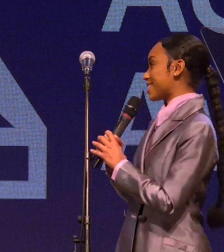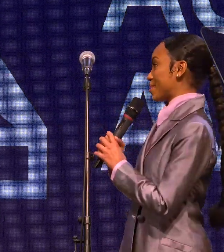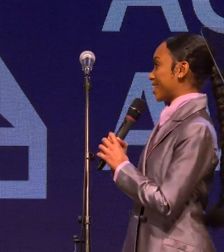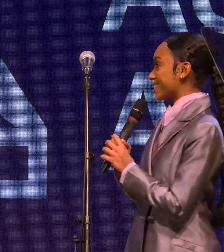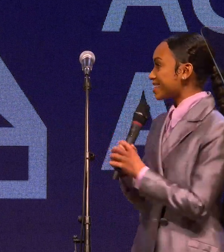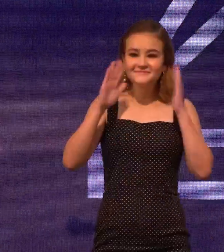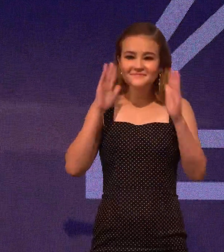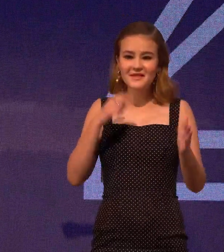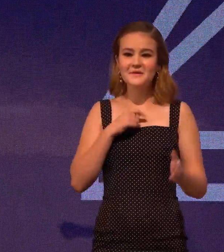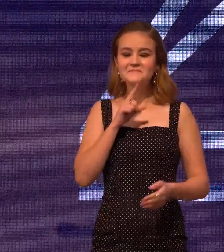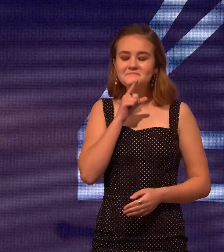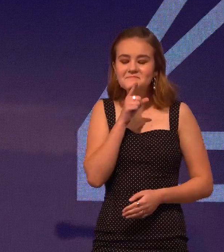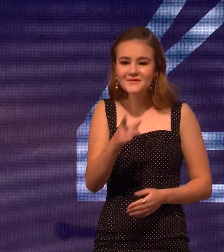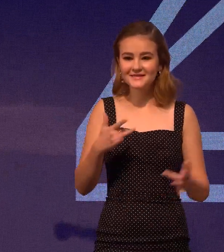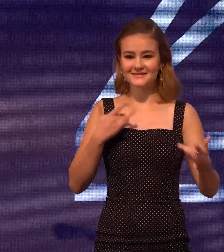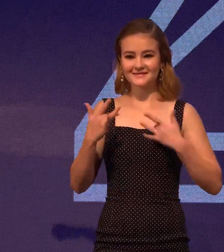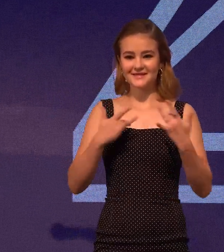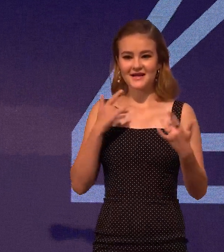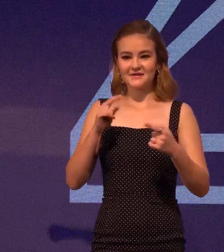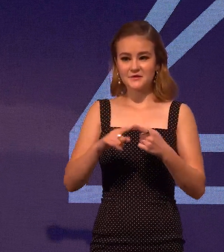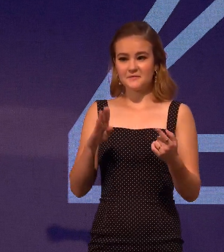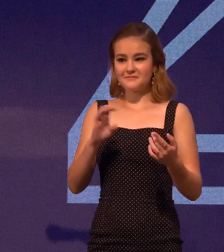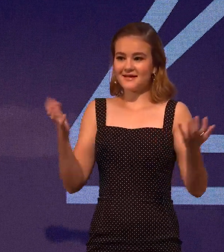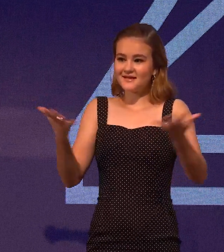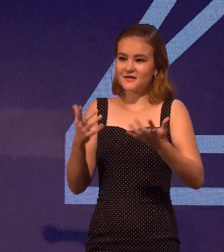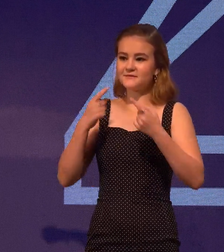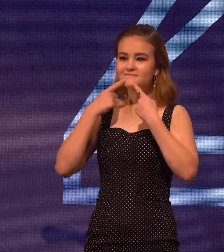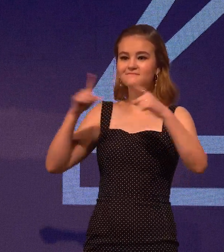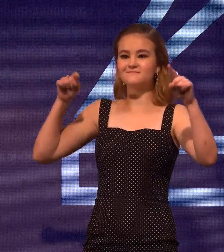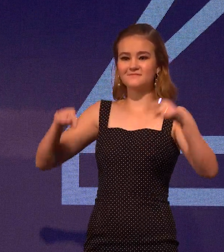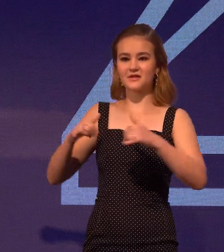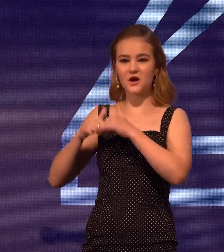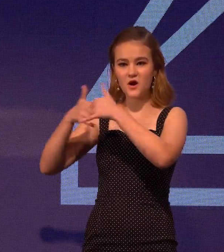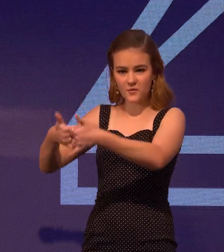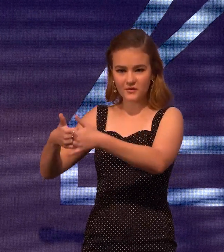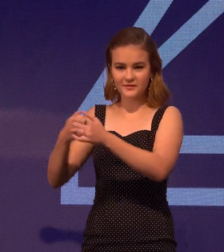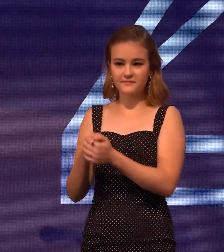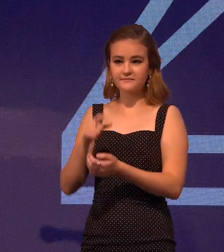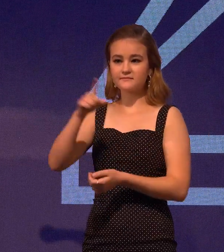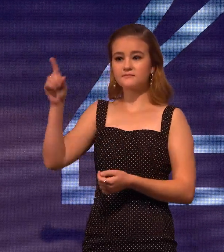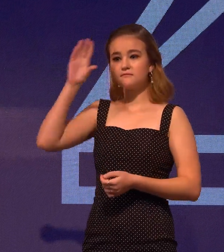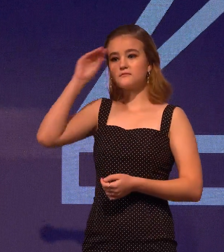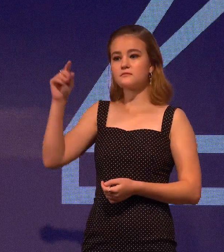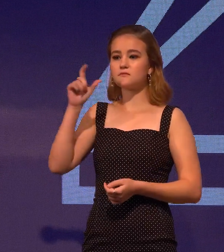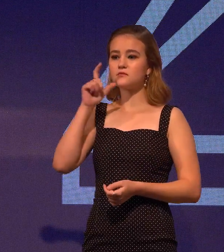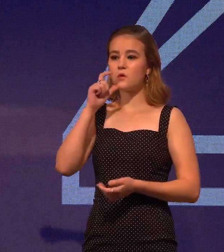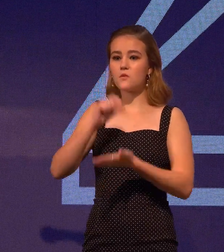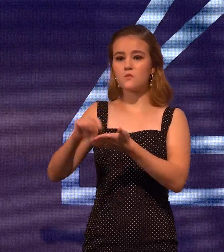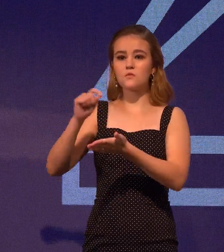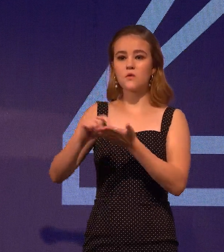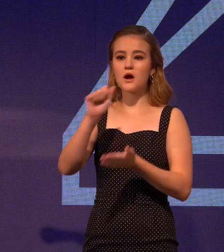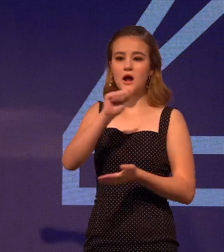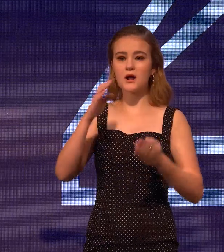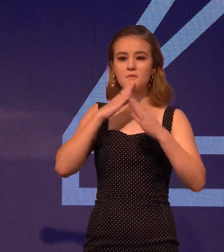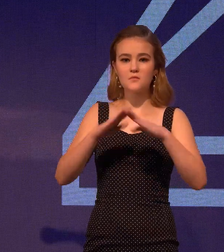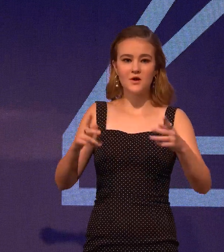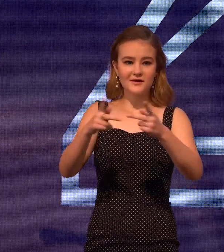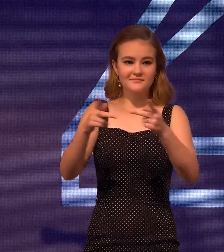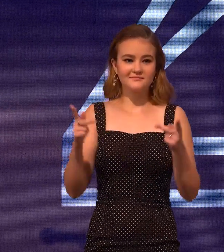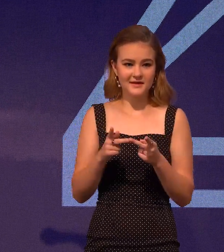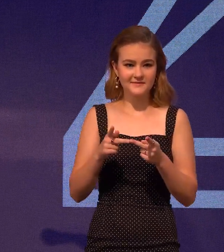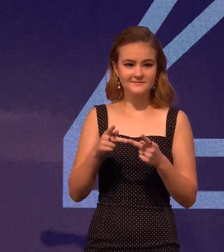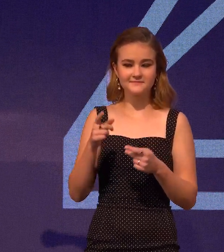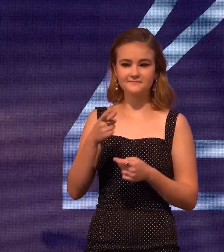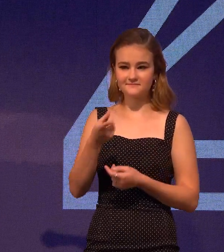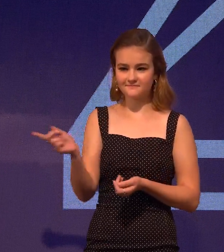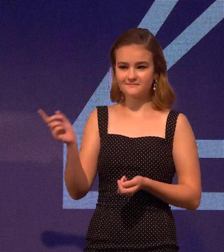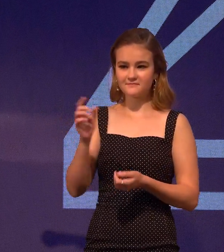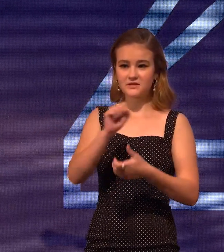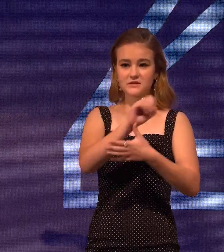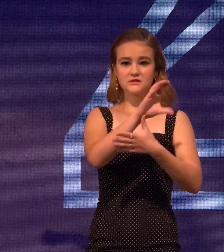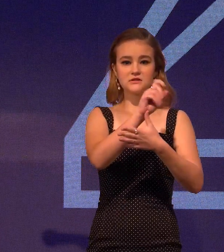Simmons Good morning. I am thrilled to be here to present this award to the writers who wrote A Quiet Place.